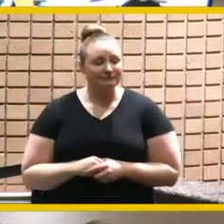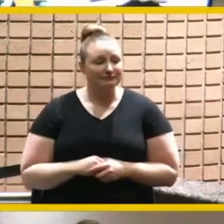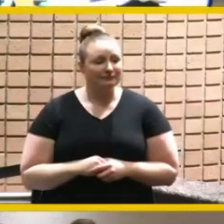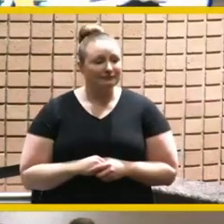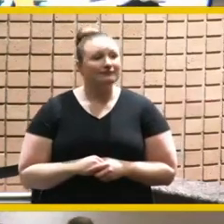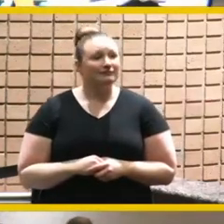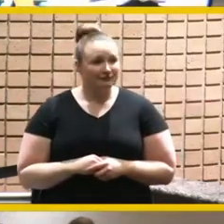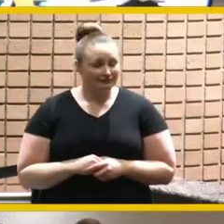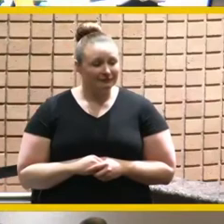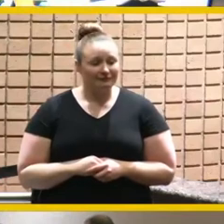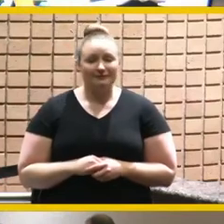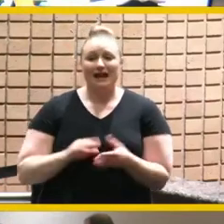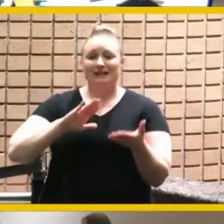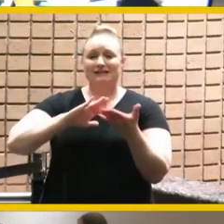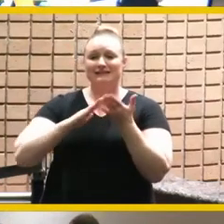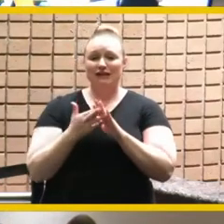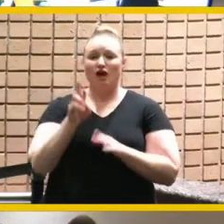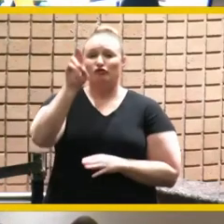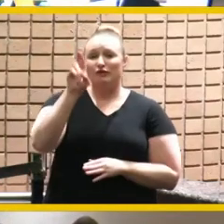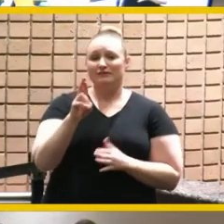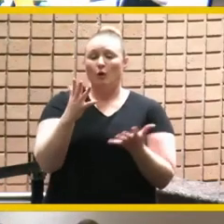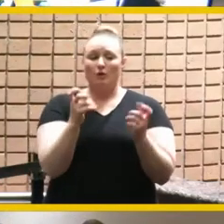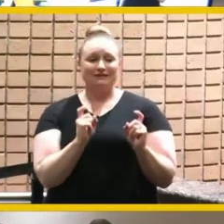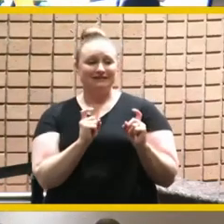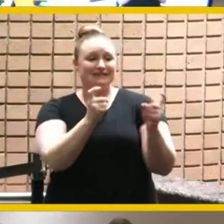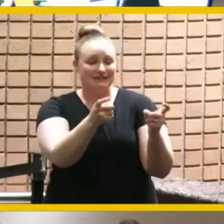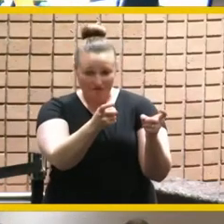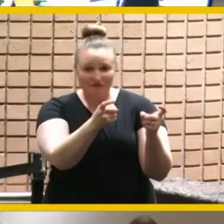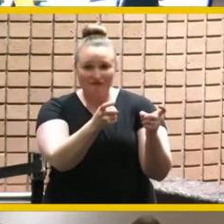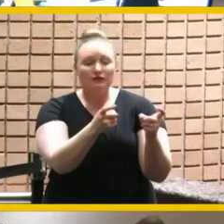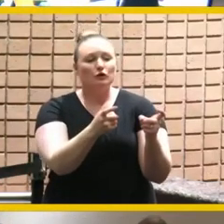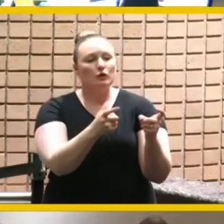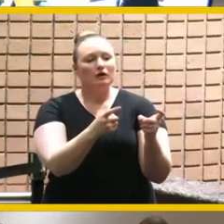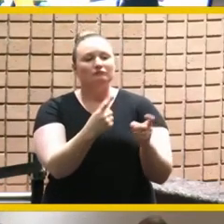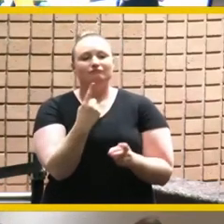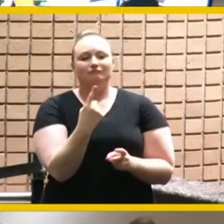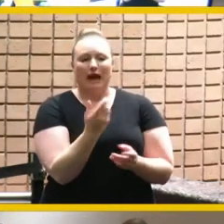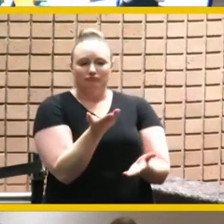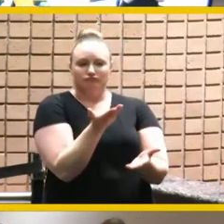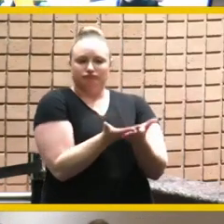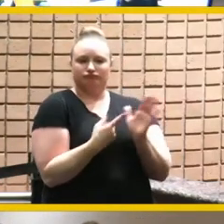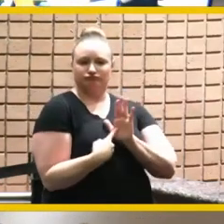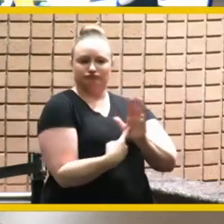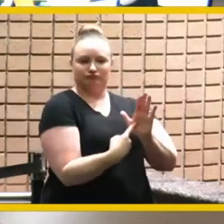riverside would like to give you a momento of your time so now you can open this gift